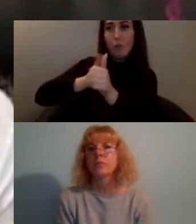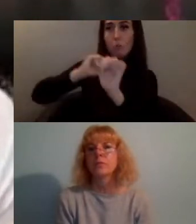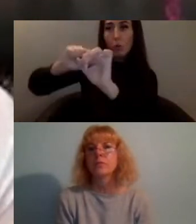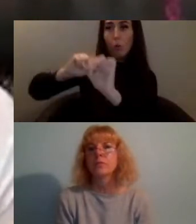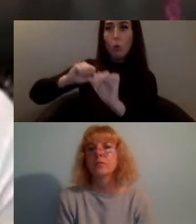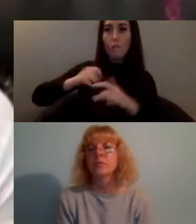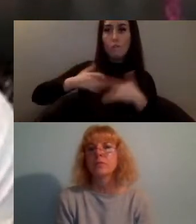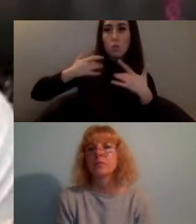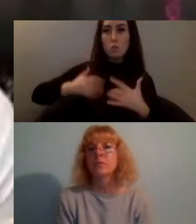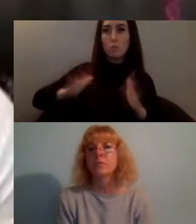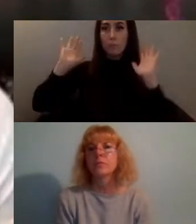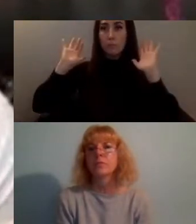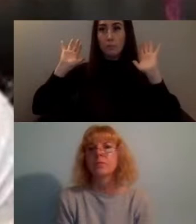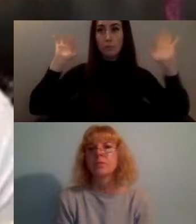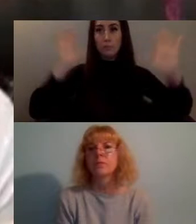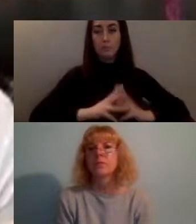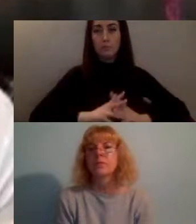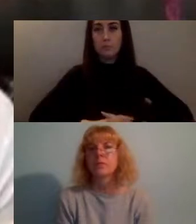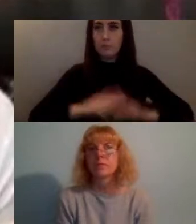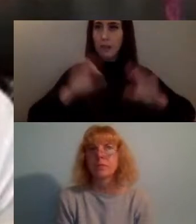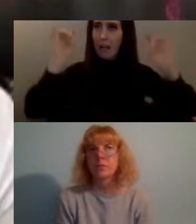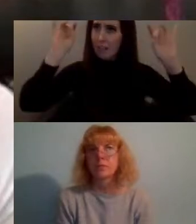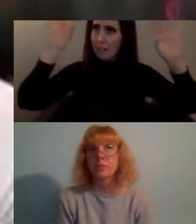i think that's my five minutes thank you